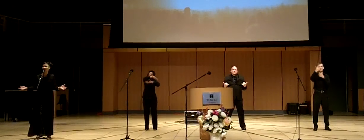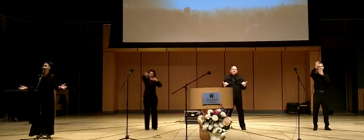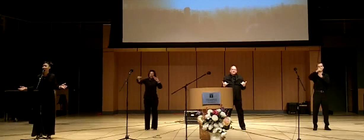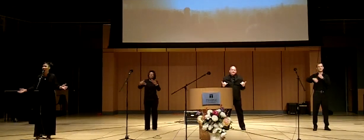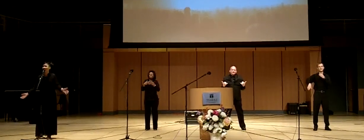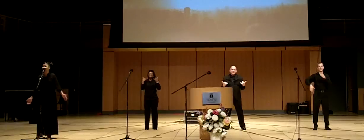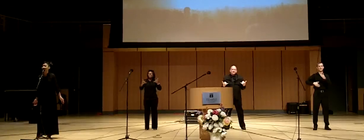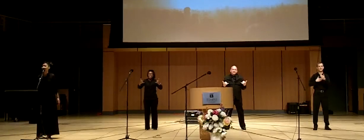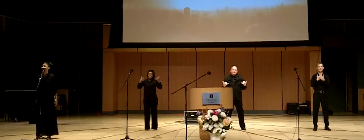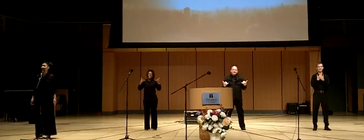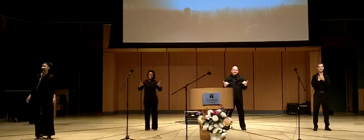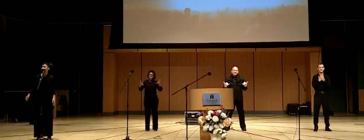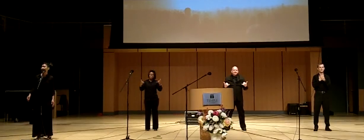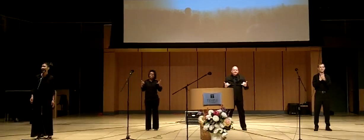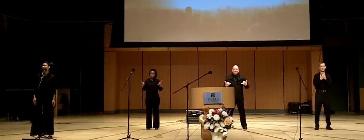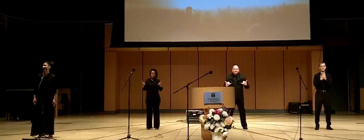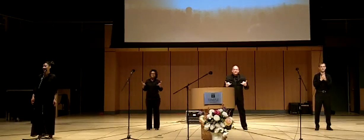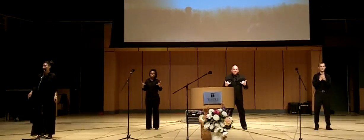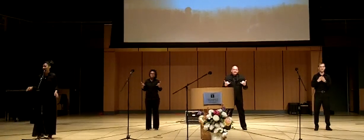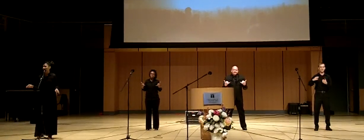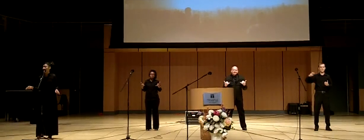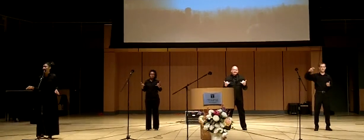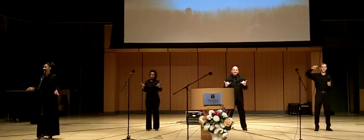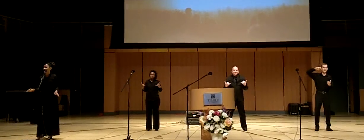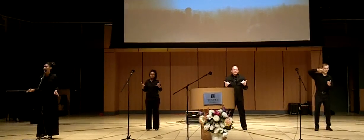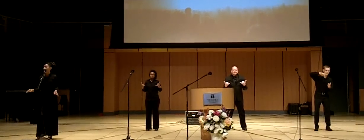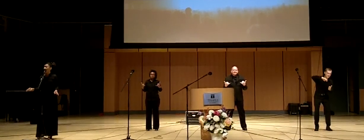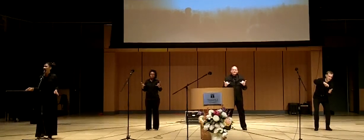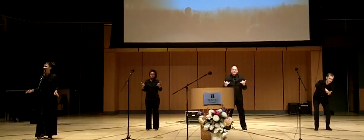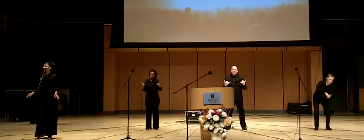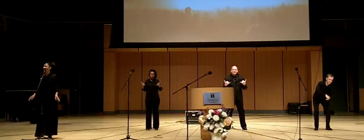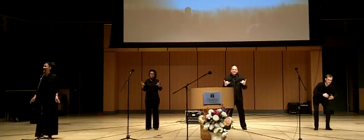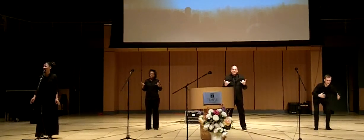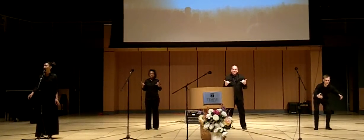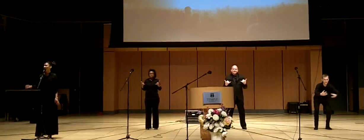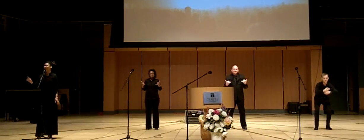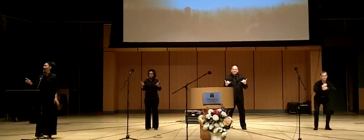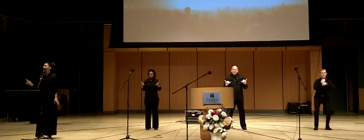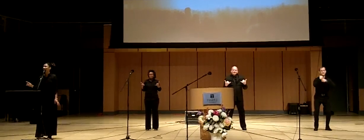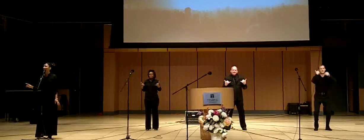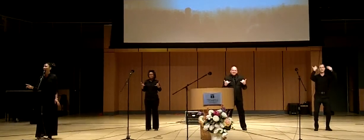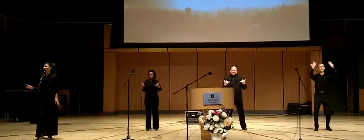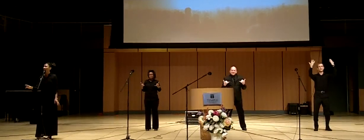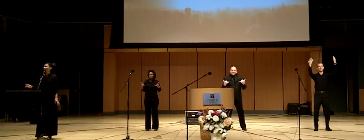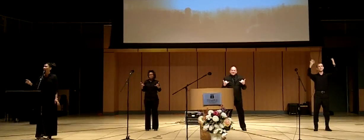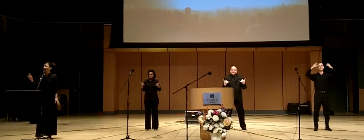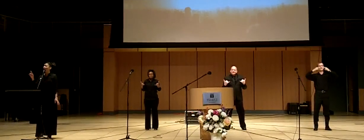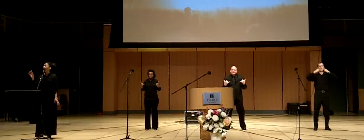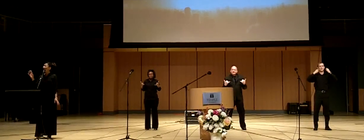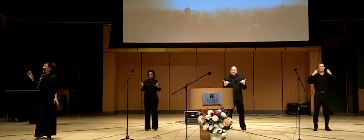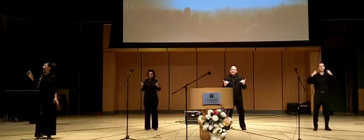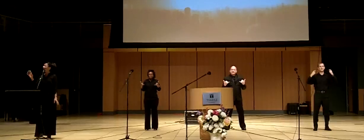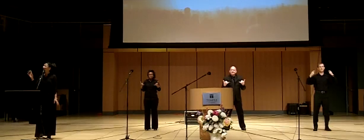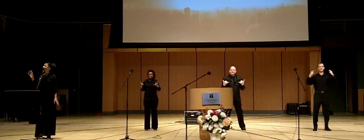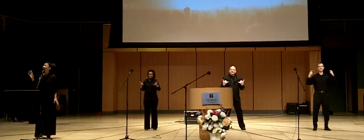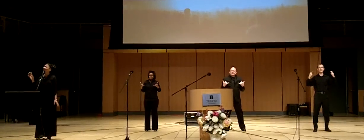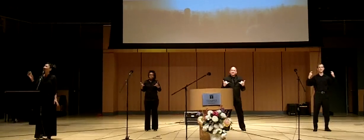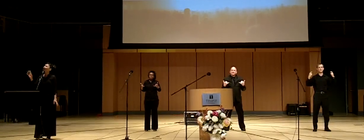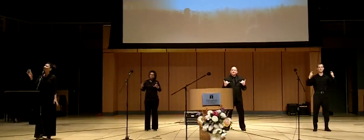he wants it all today bow down, let go of your idols